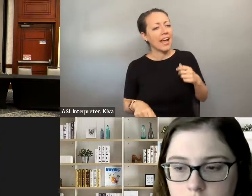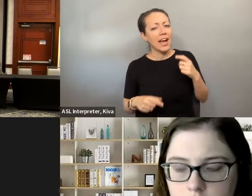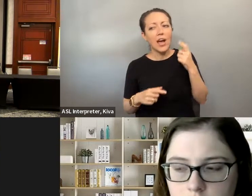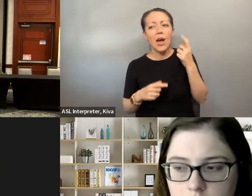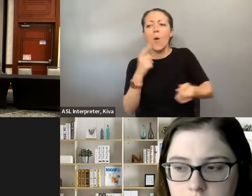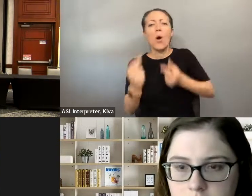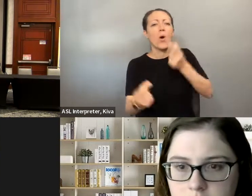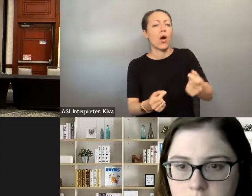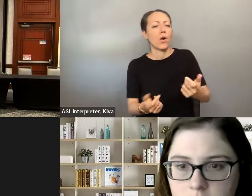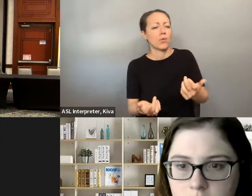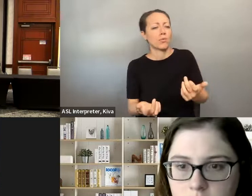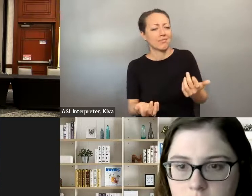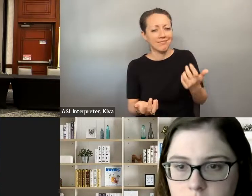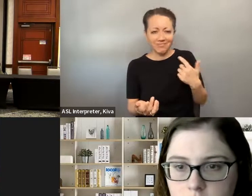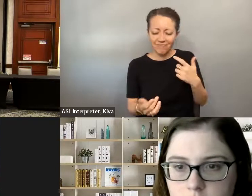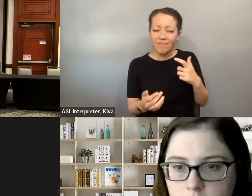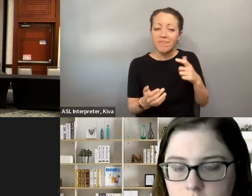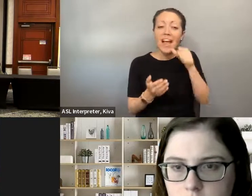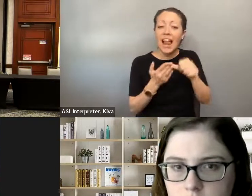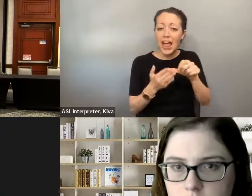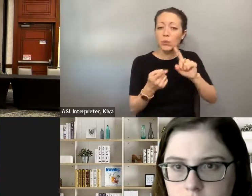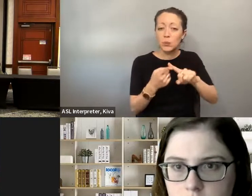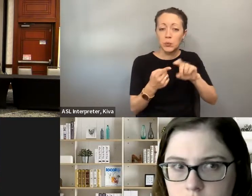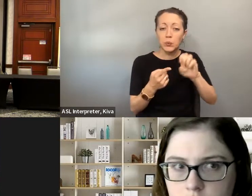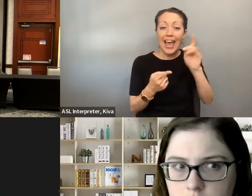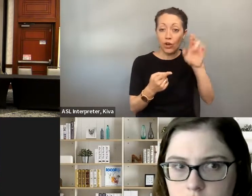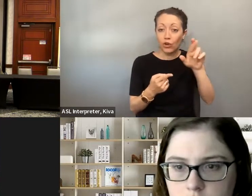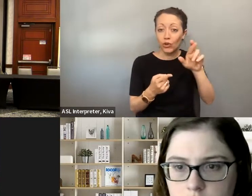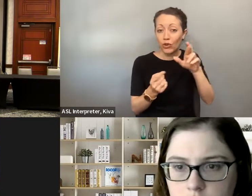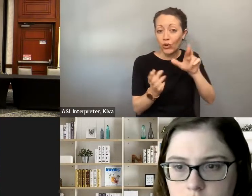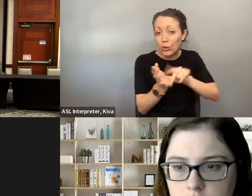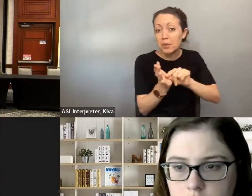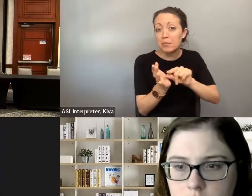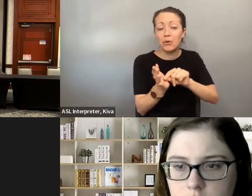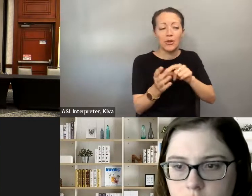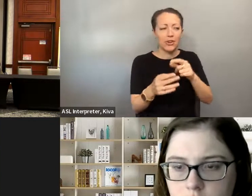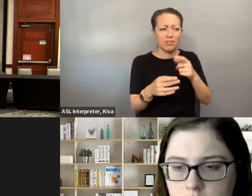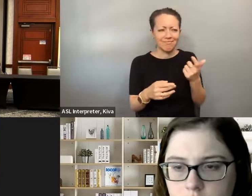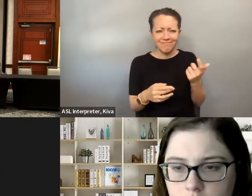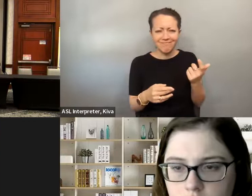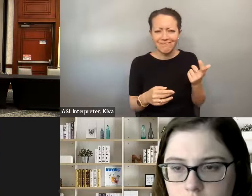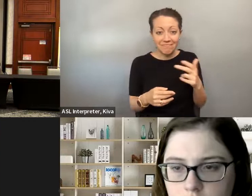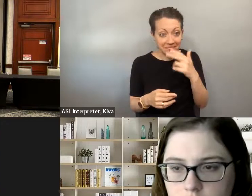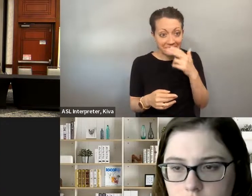the storms and we need somebody that can be able to do that. I can come and go as I please. I can stay away from home for more than 24 hours and that was letters to